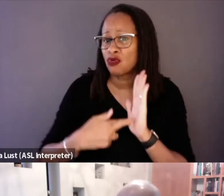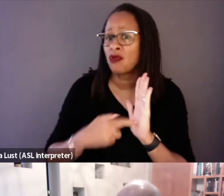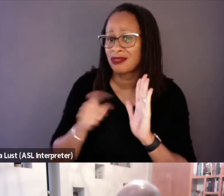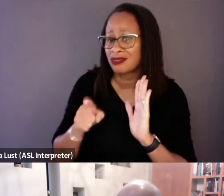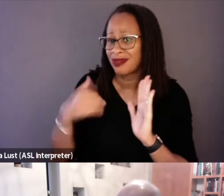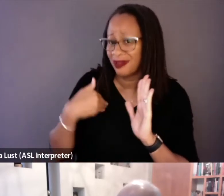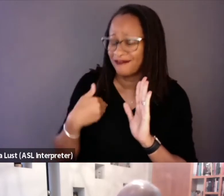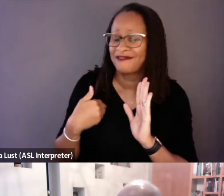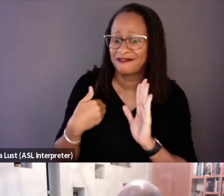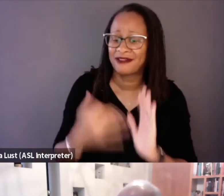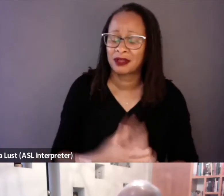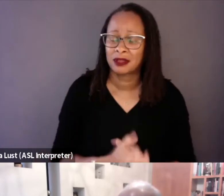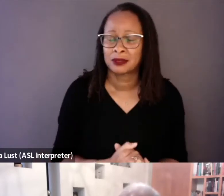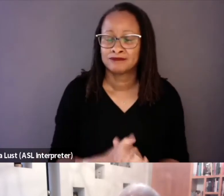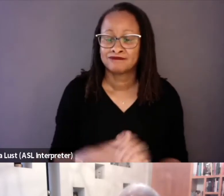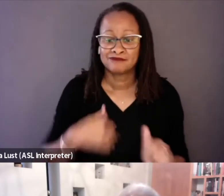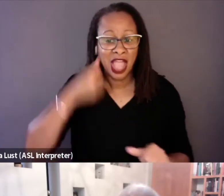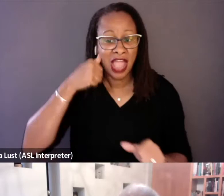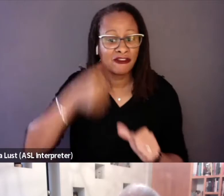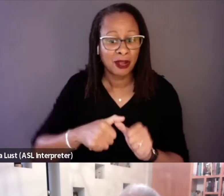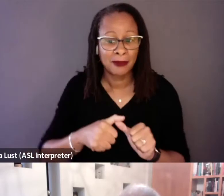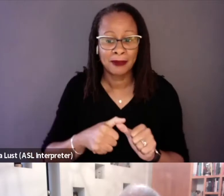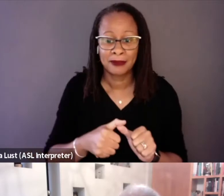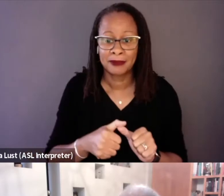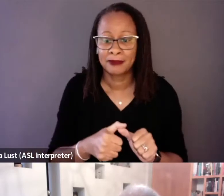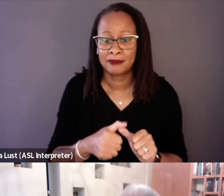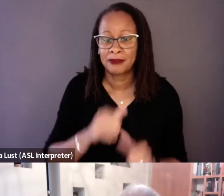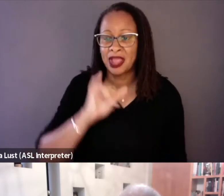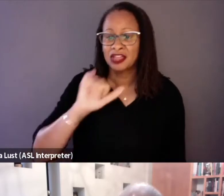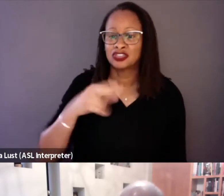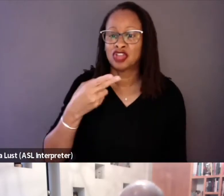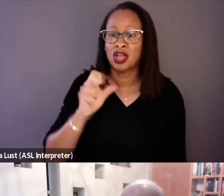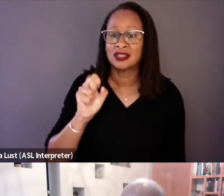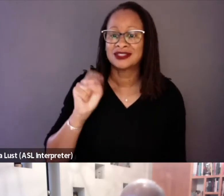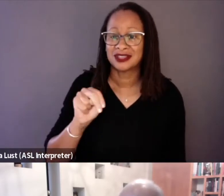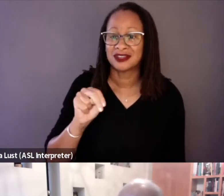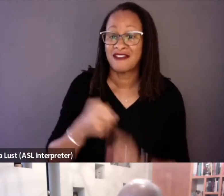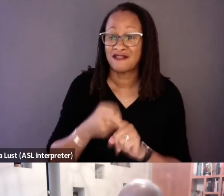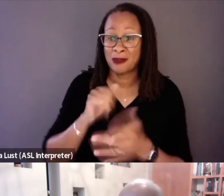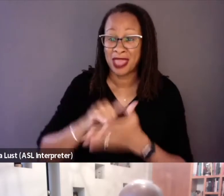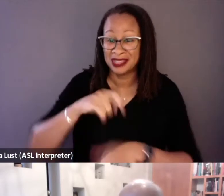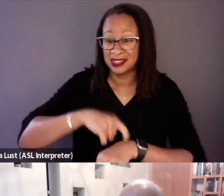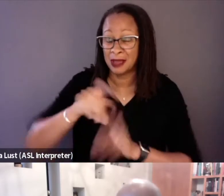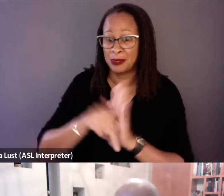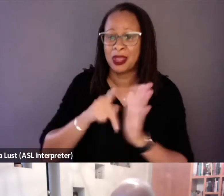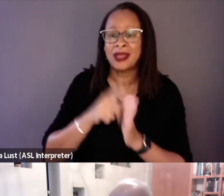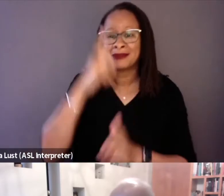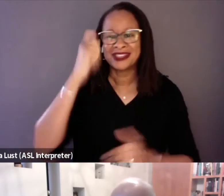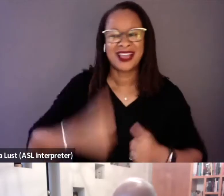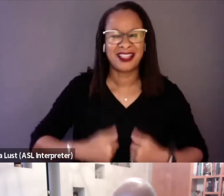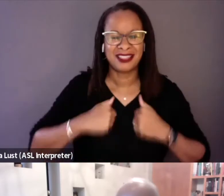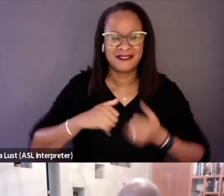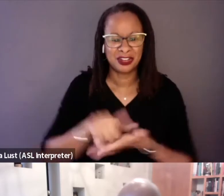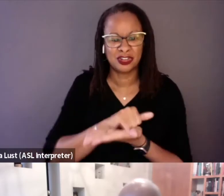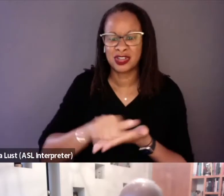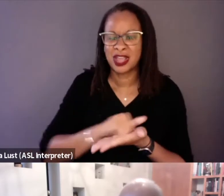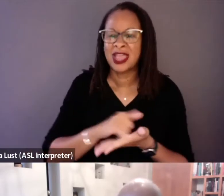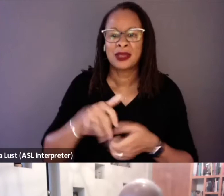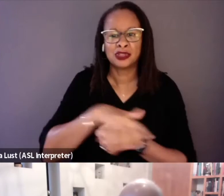And I remember Johnson from that period, 'cause I lived in New York, and he was a local newscast.